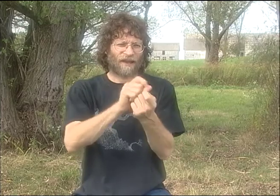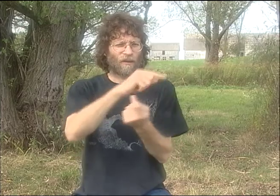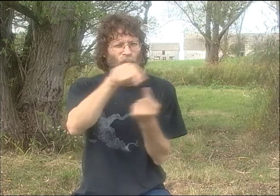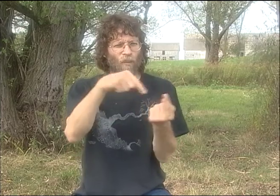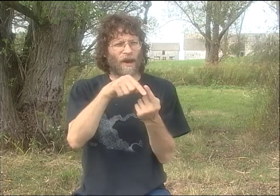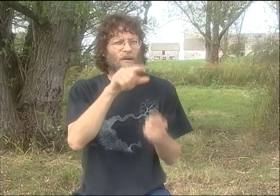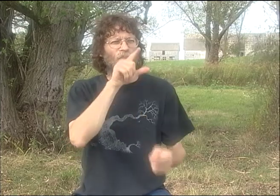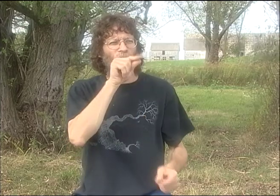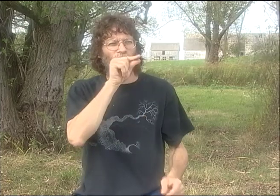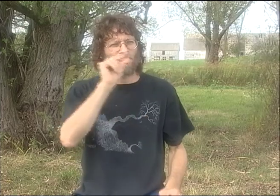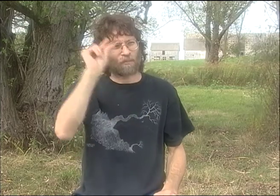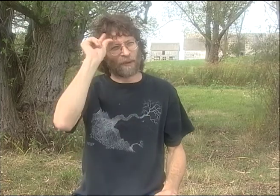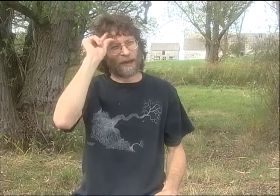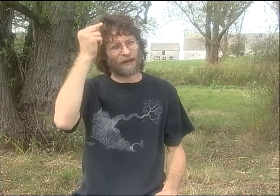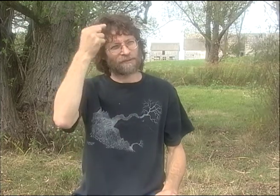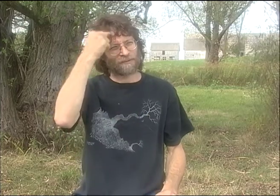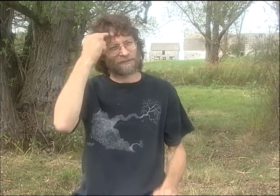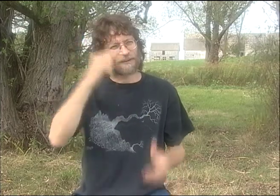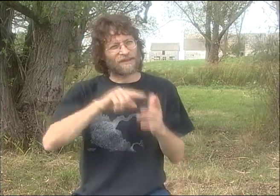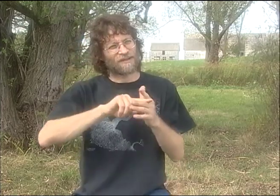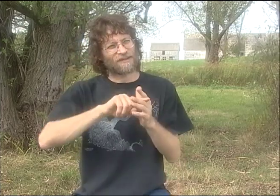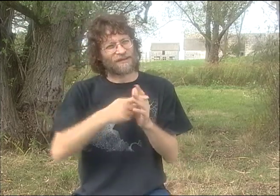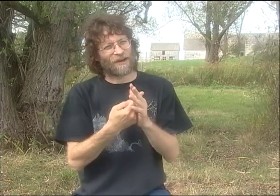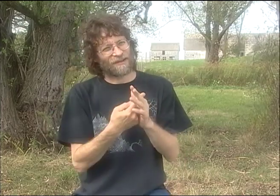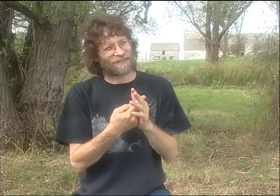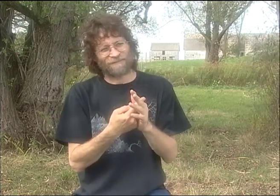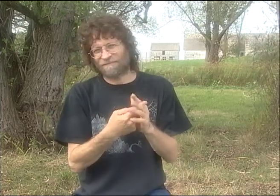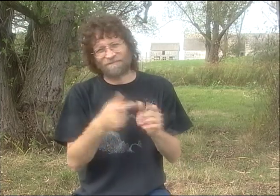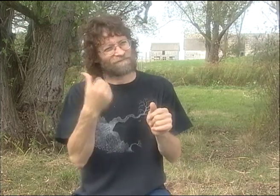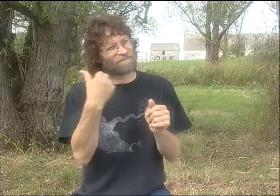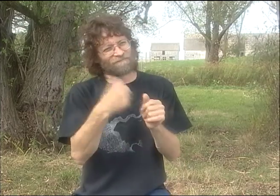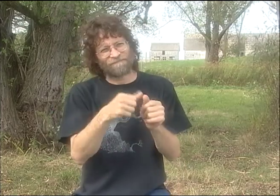I'M TRYING TO REMEMBER EXACTLY WHEN BIRD BRAIN GOT GOING ON.